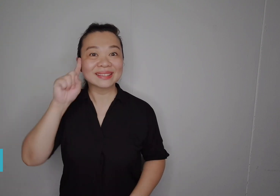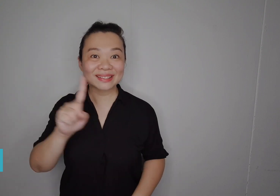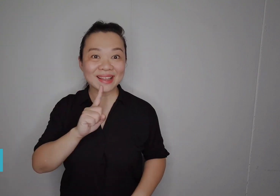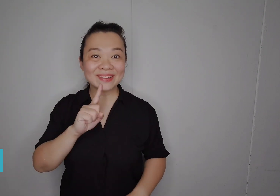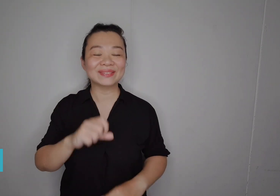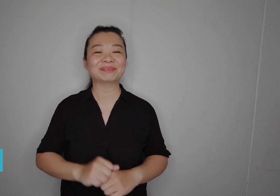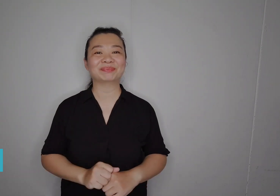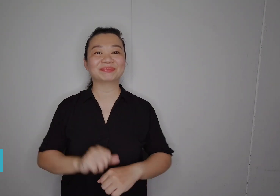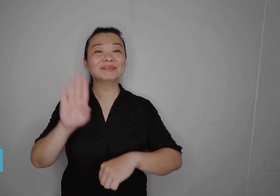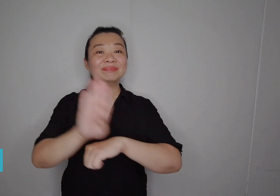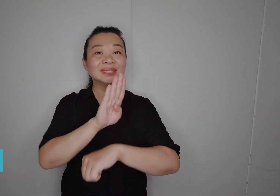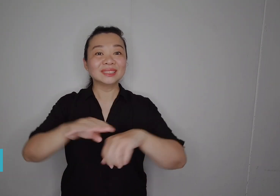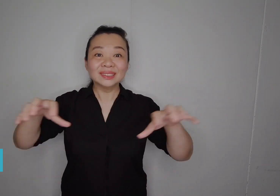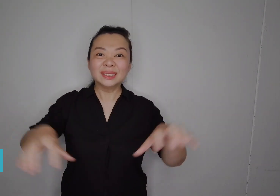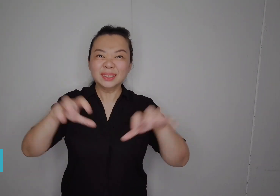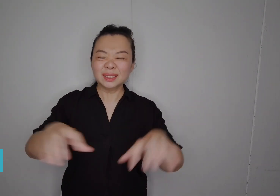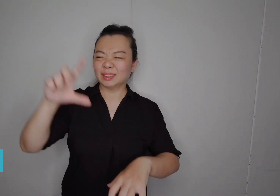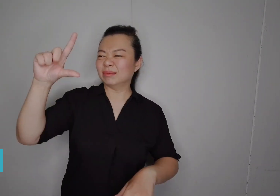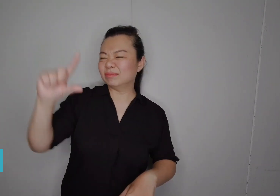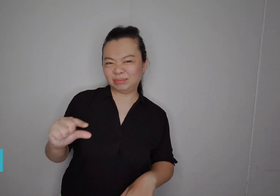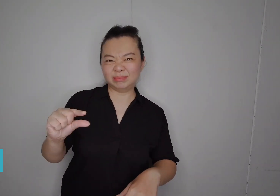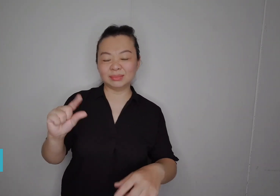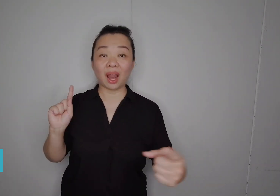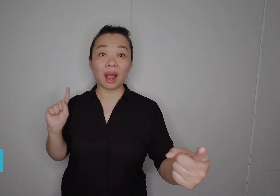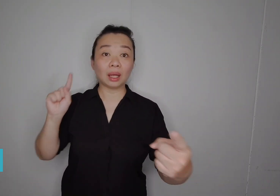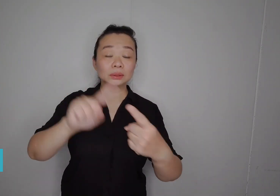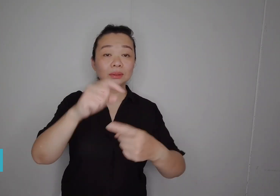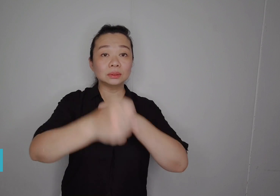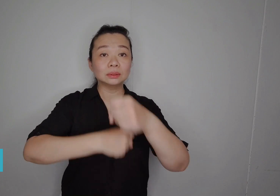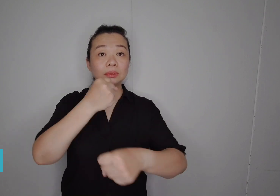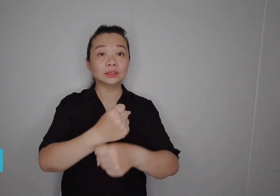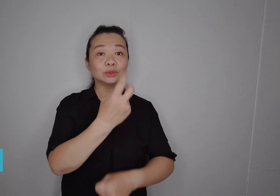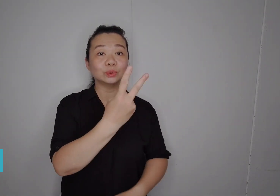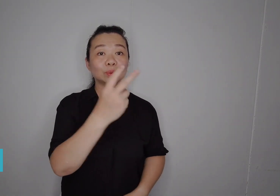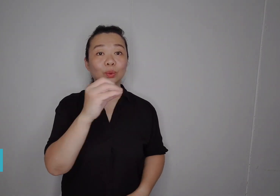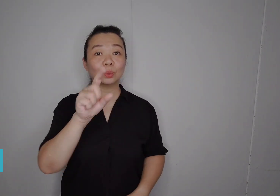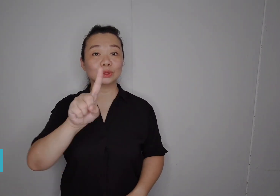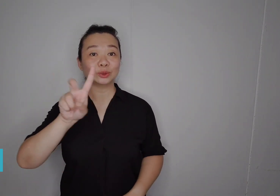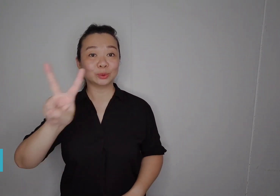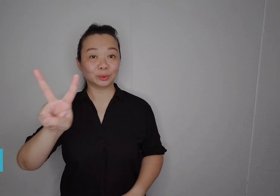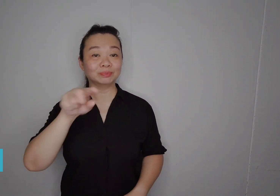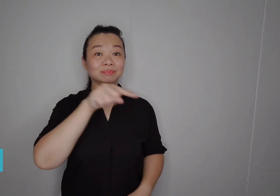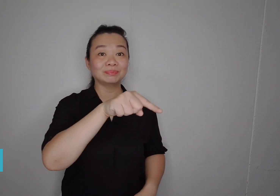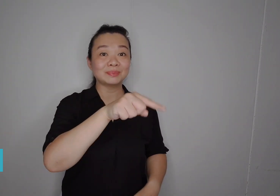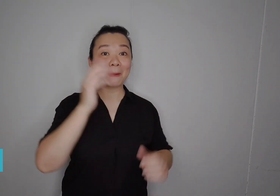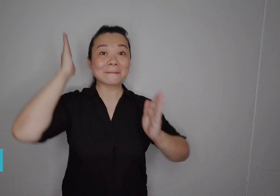The Malaysian airline, Air Asia, came into a partnership